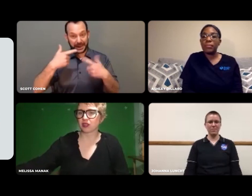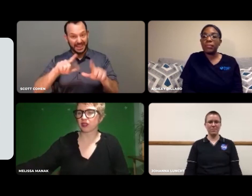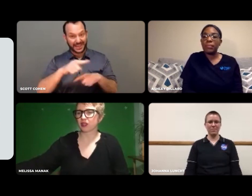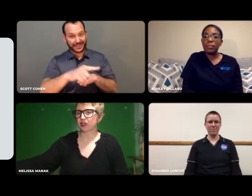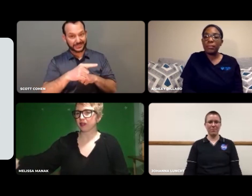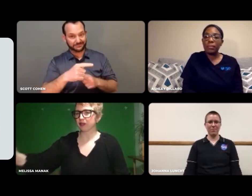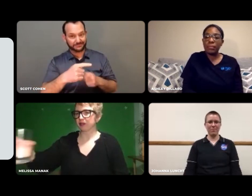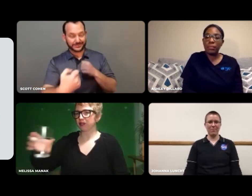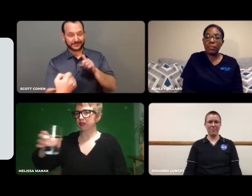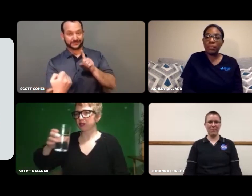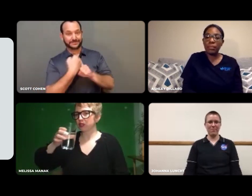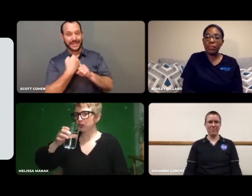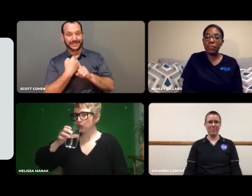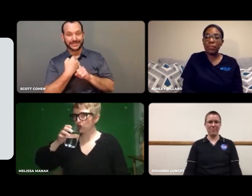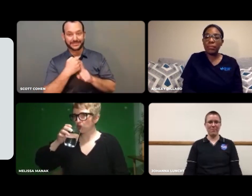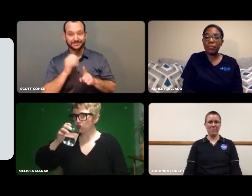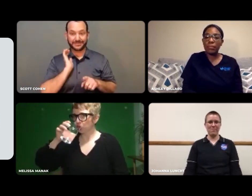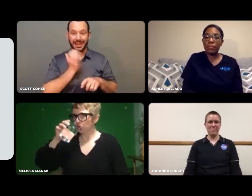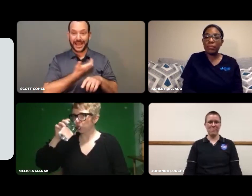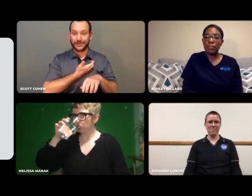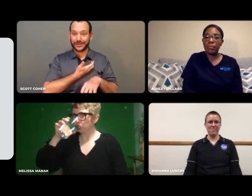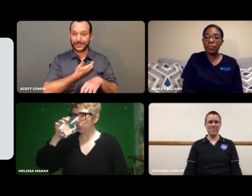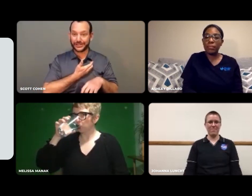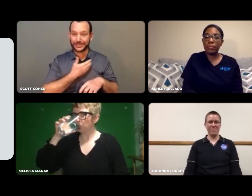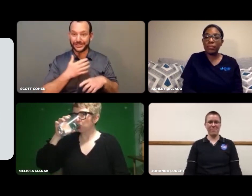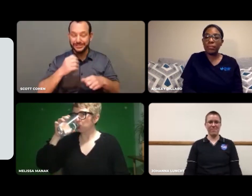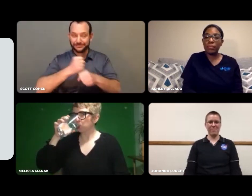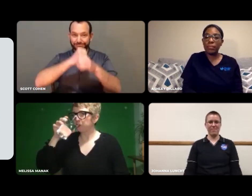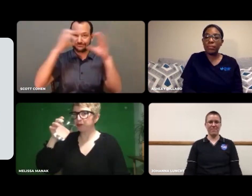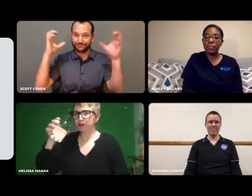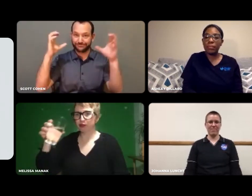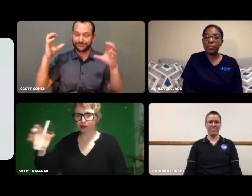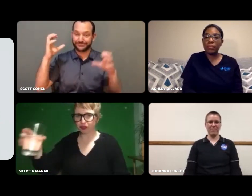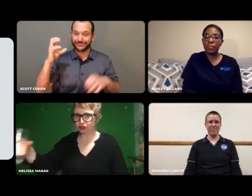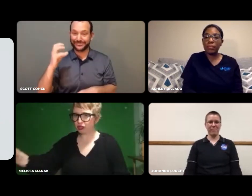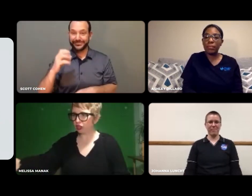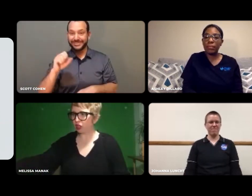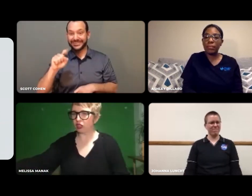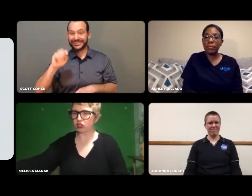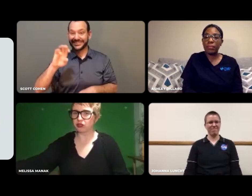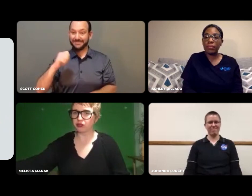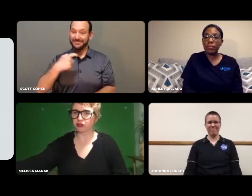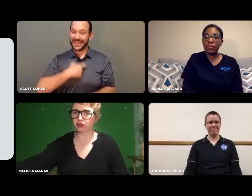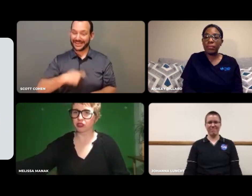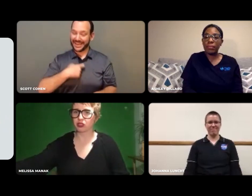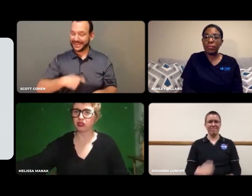It will impact our overall identity and who we are.